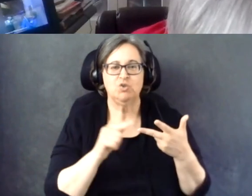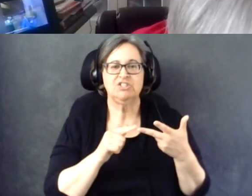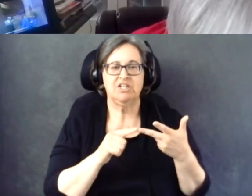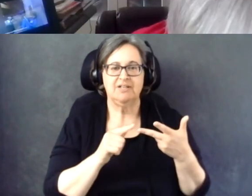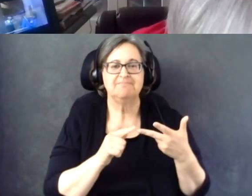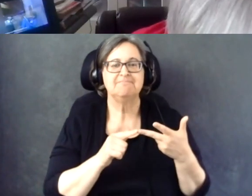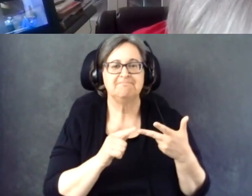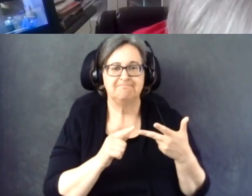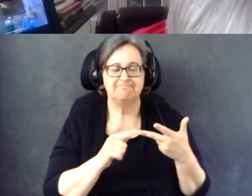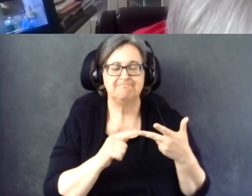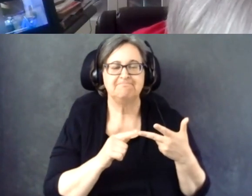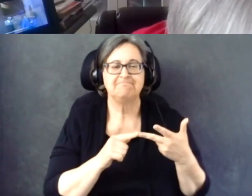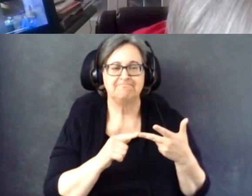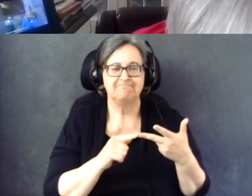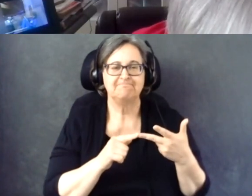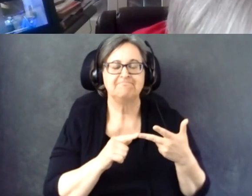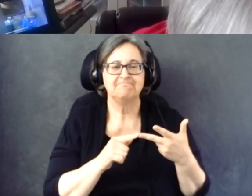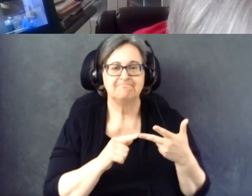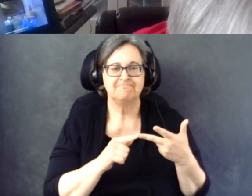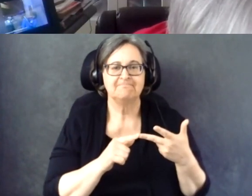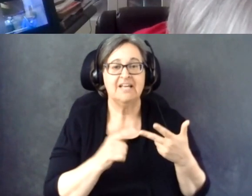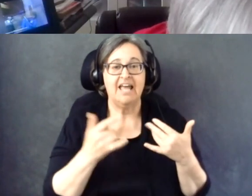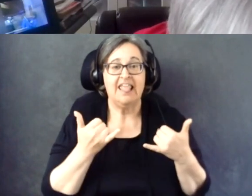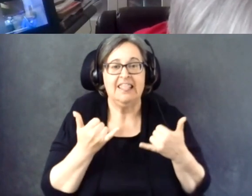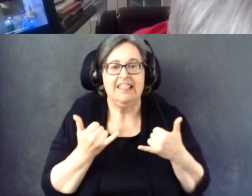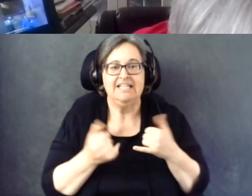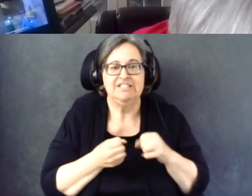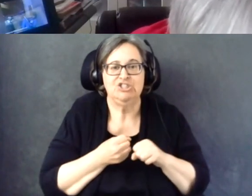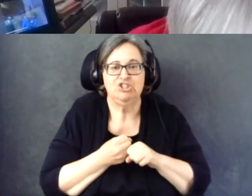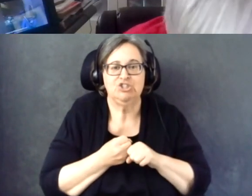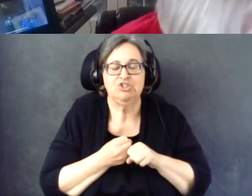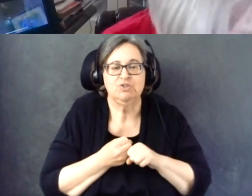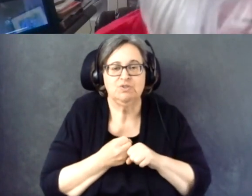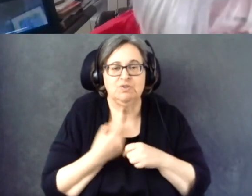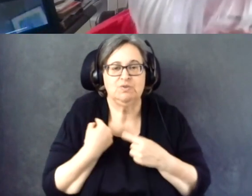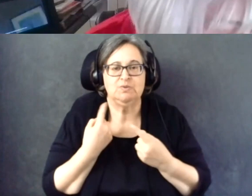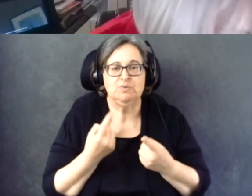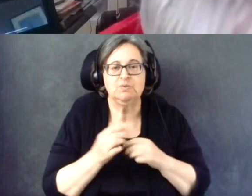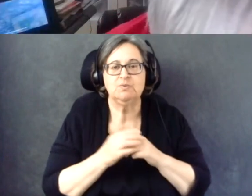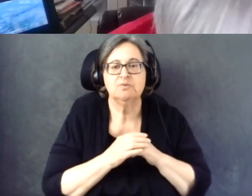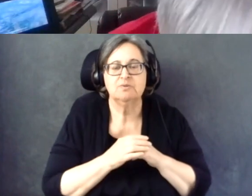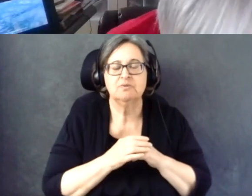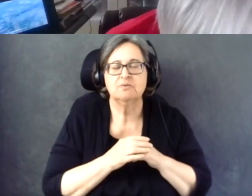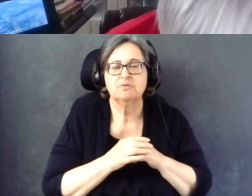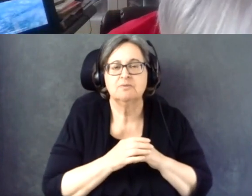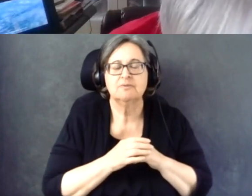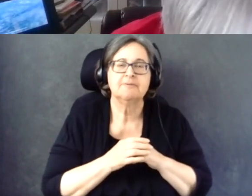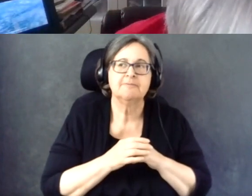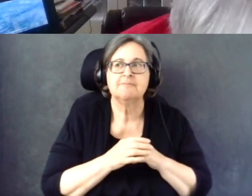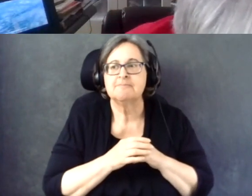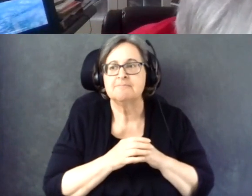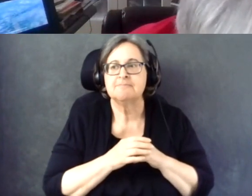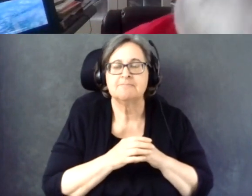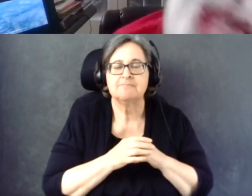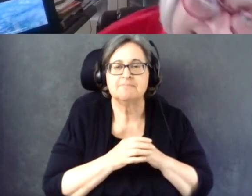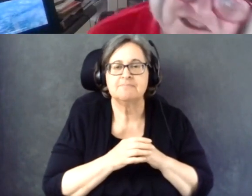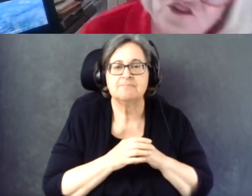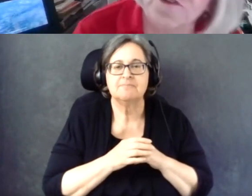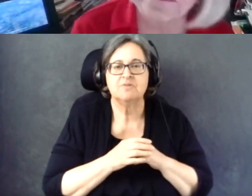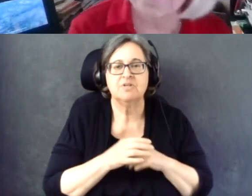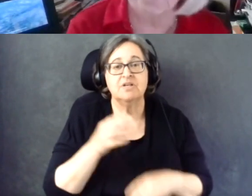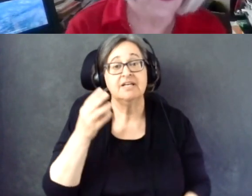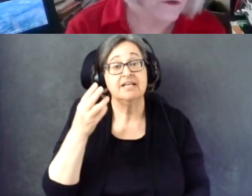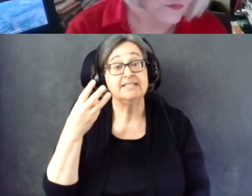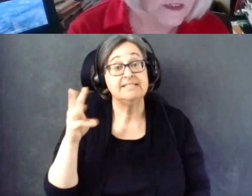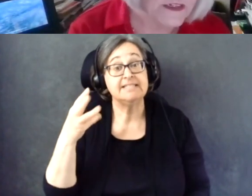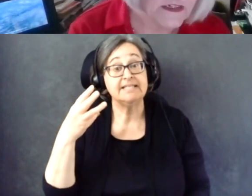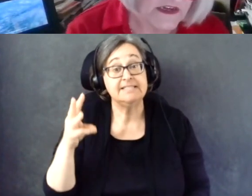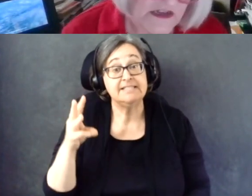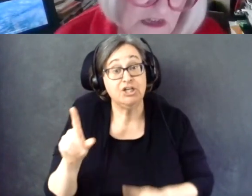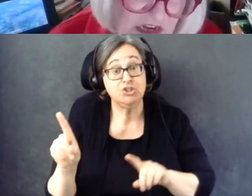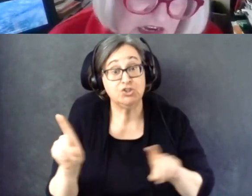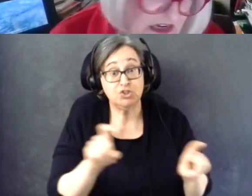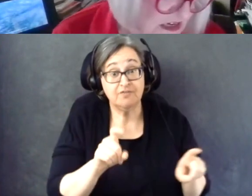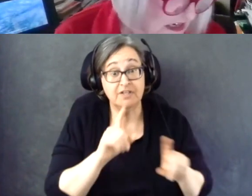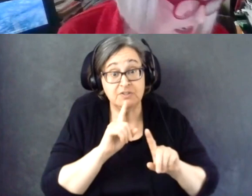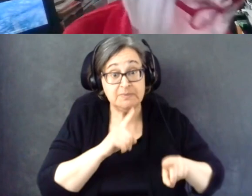Georgia this year had 16 surveys that were completed.